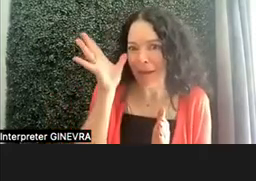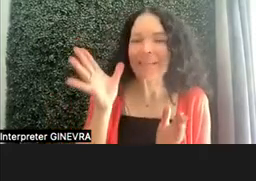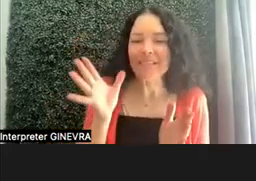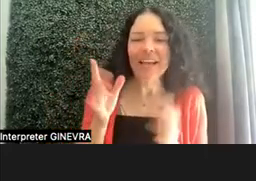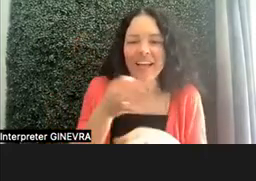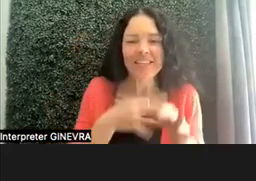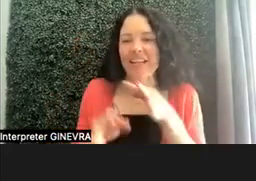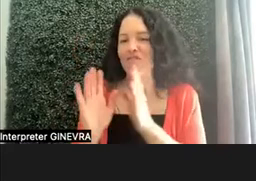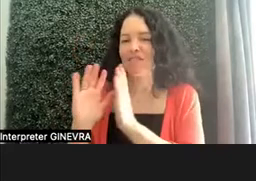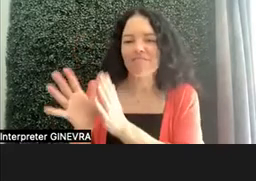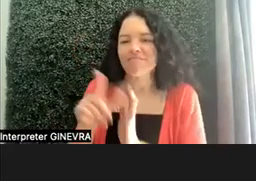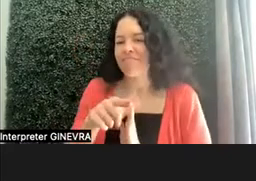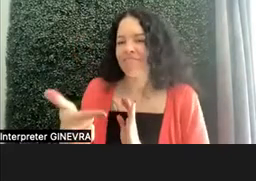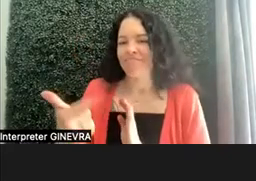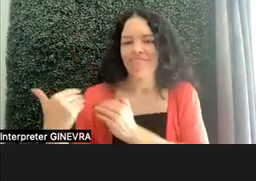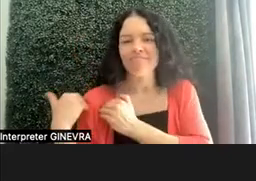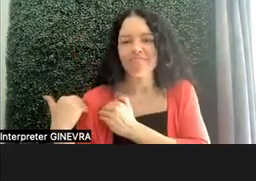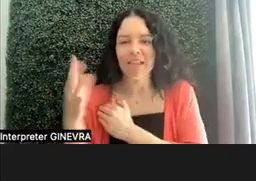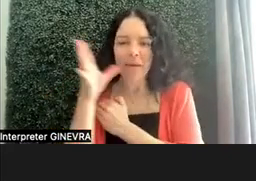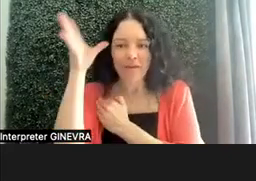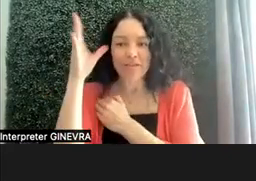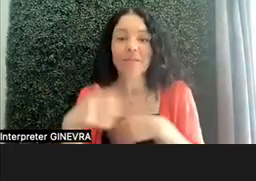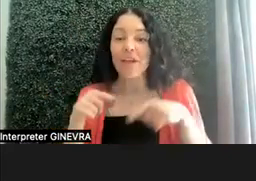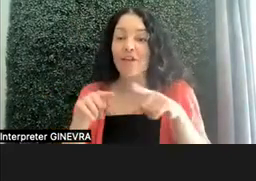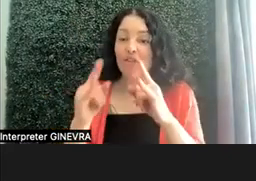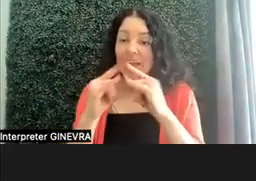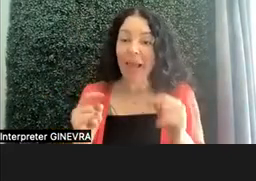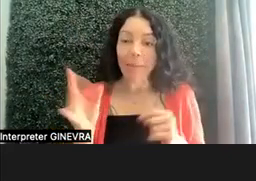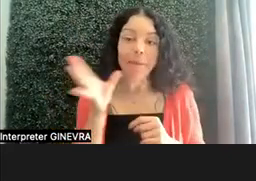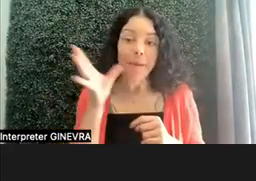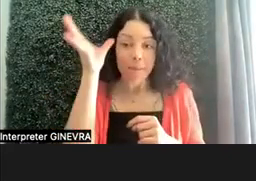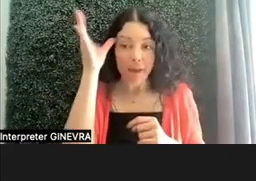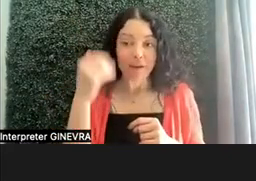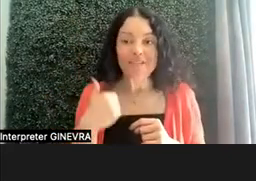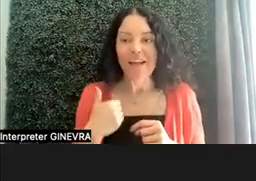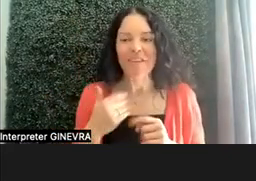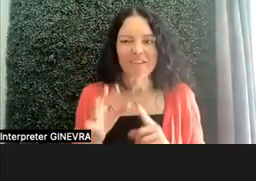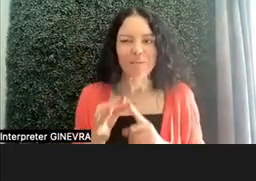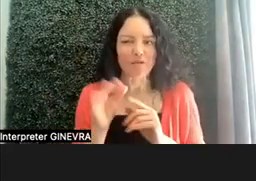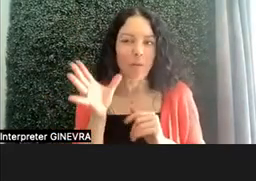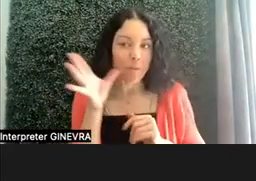During camp, the parents have a parent night. And we see a variety of involvement levels.